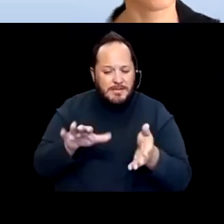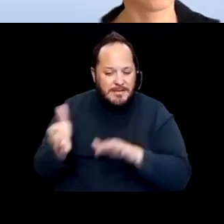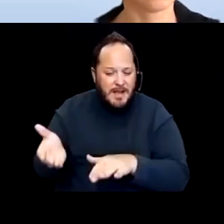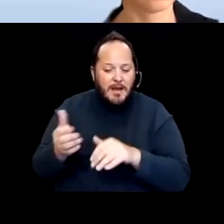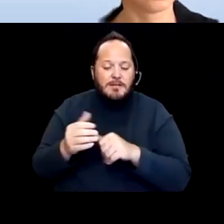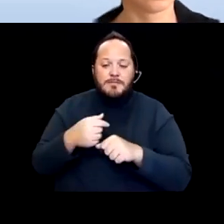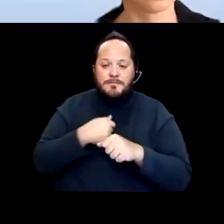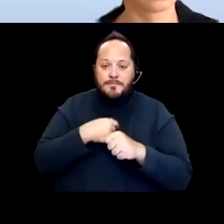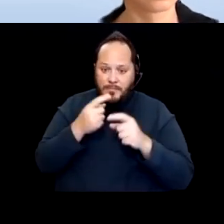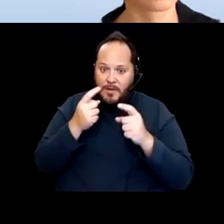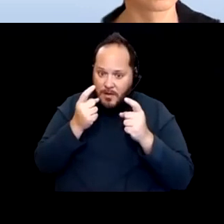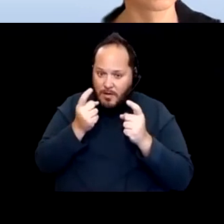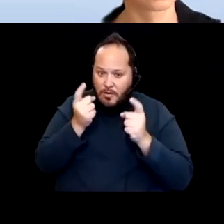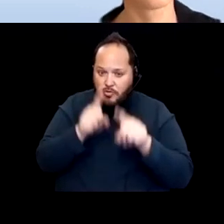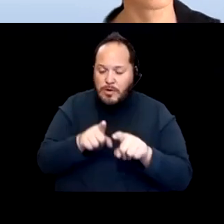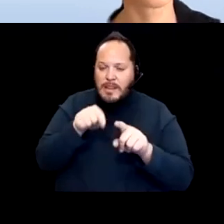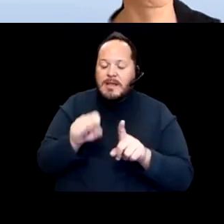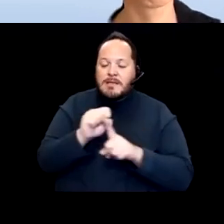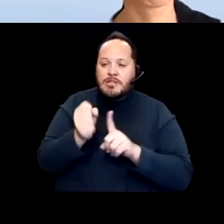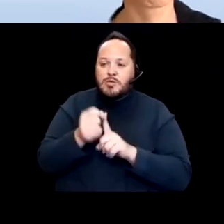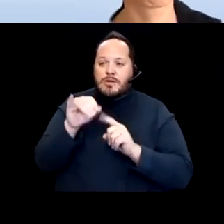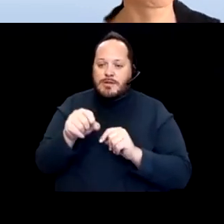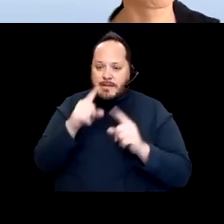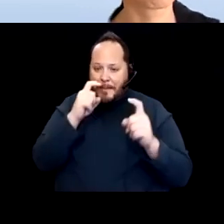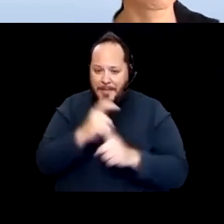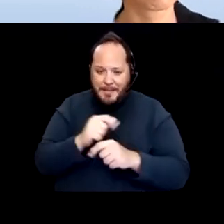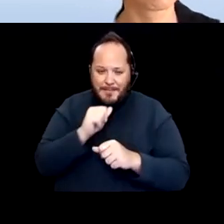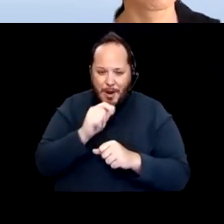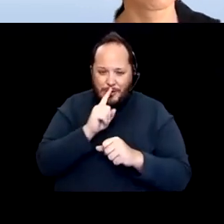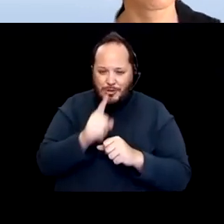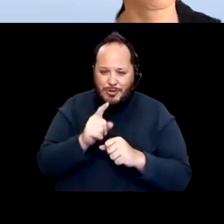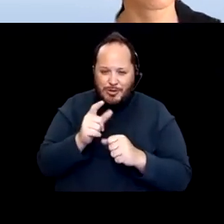Like it's, it's complicated. I'm not sure exactly. Like if we have a perfect answer,